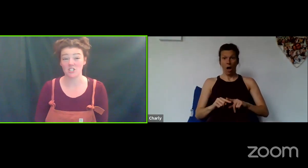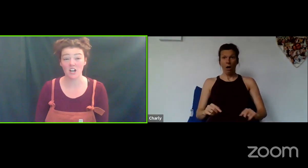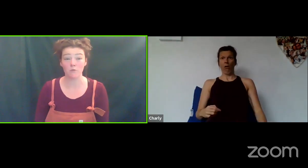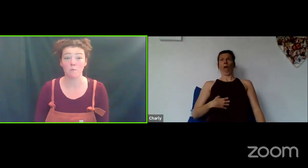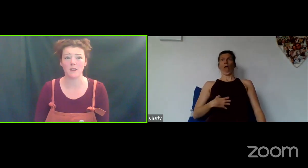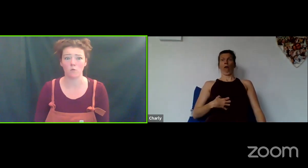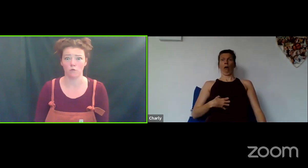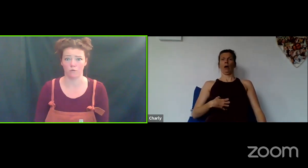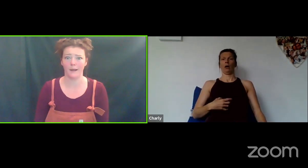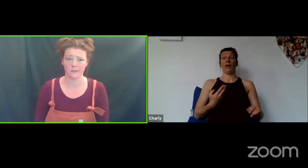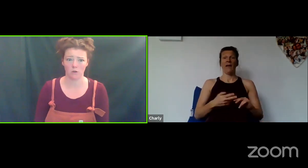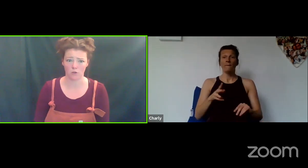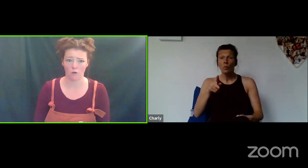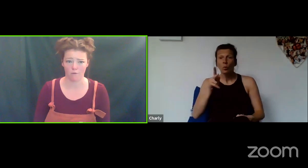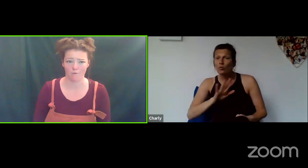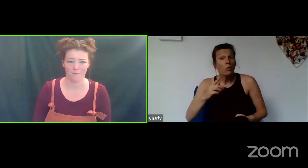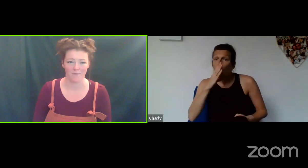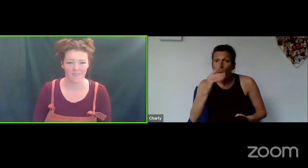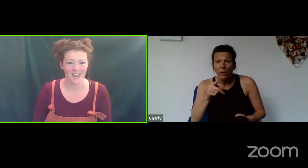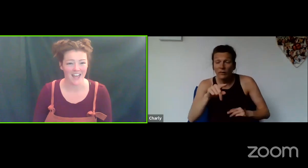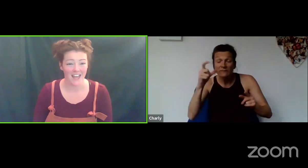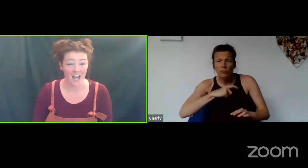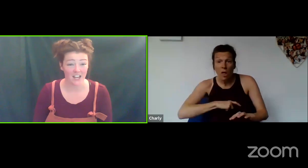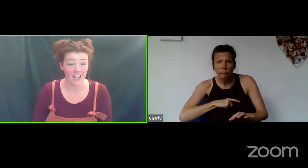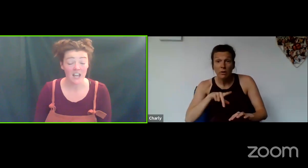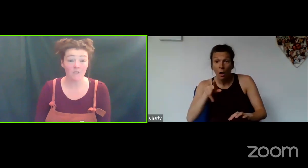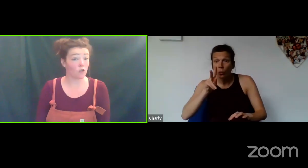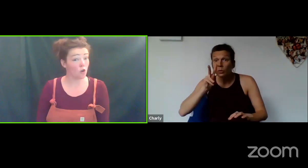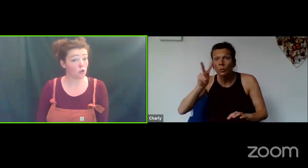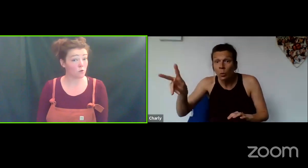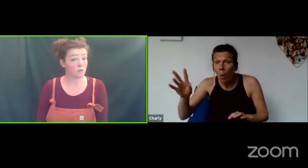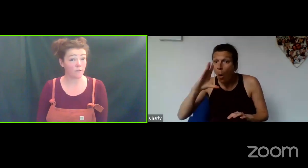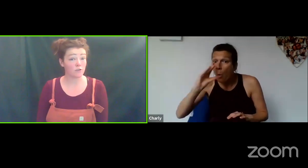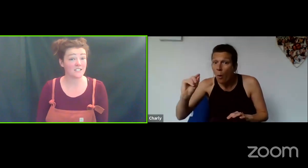so Charly would be The Wolf being told off. OK? If you're not The Wolf, if you're a